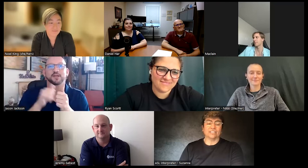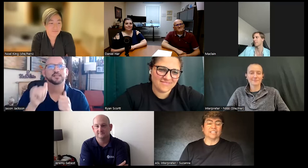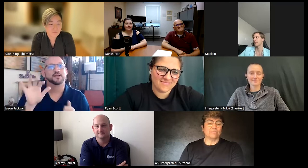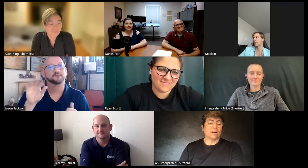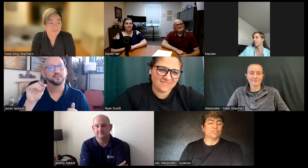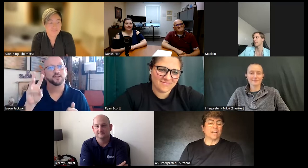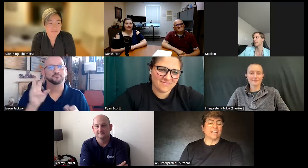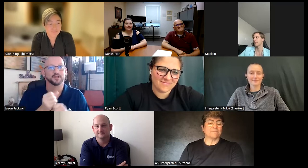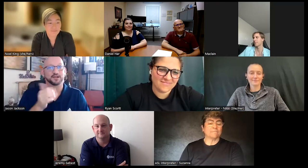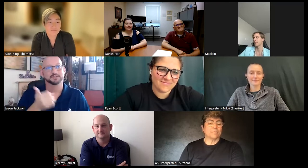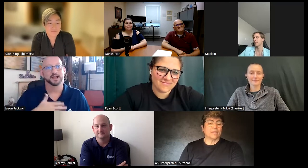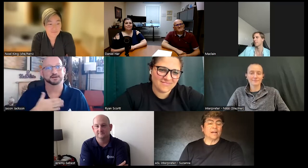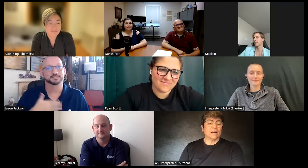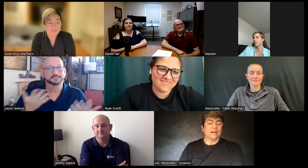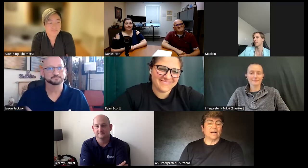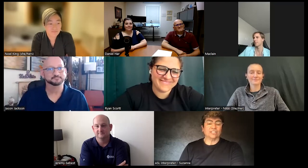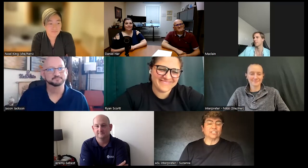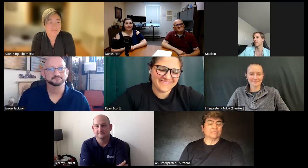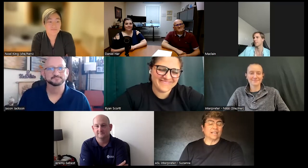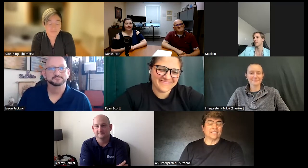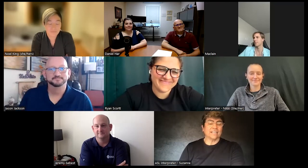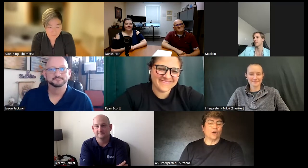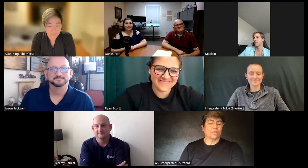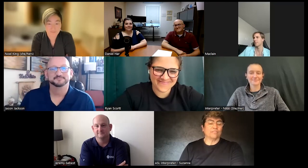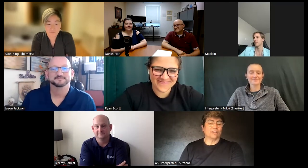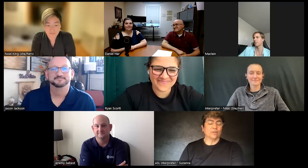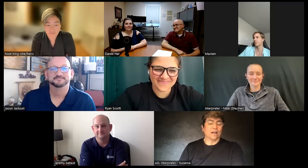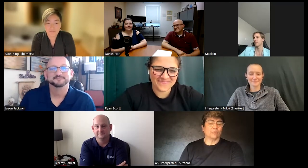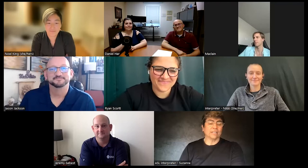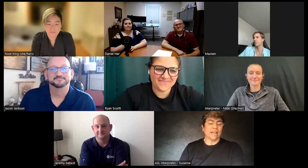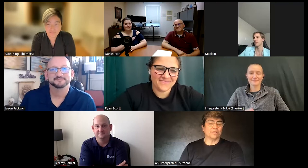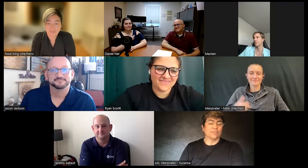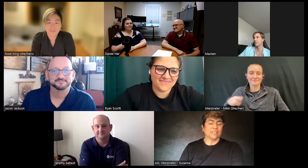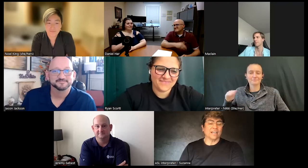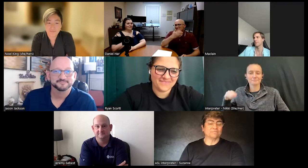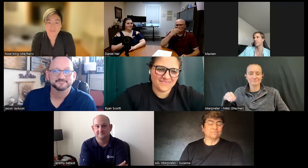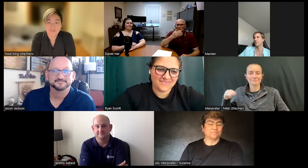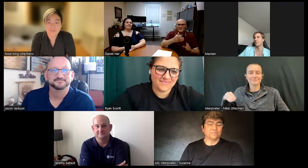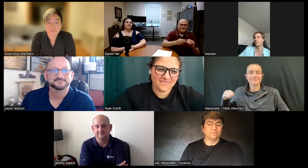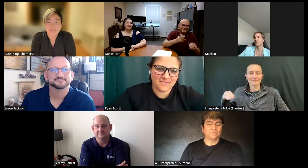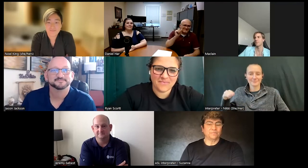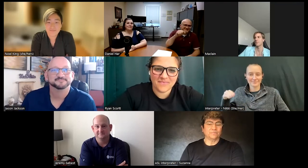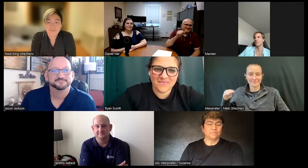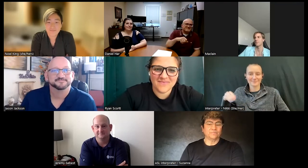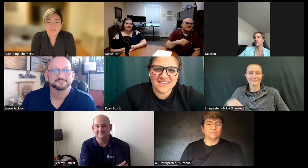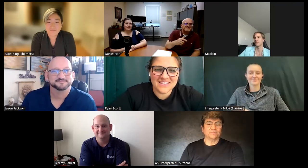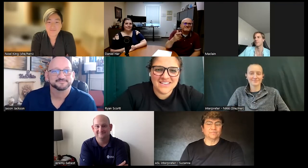just keep on training uh I just like I say go with the flow I'm really happy doing that